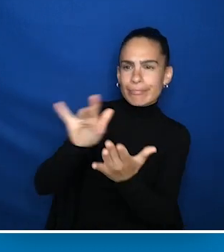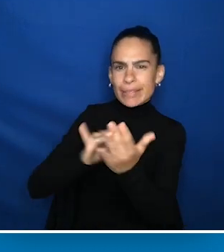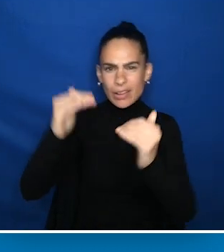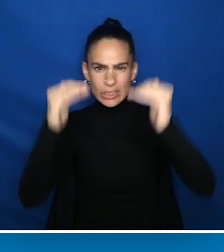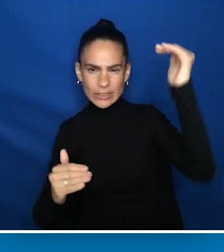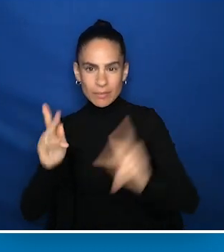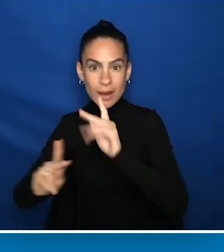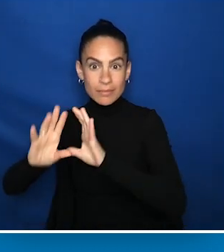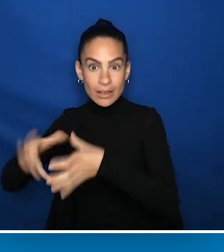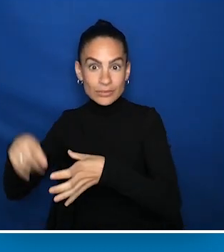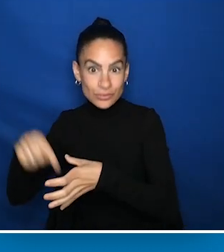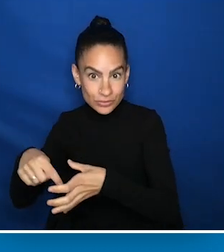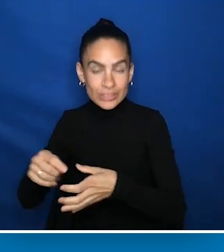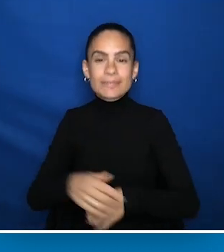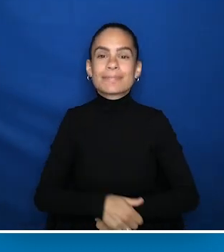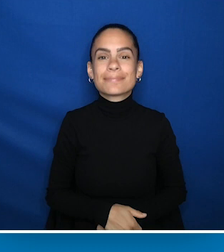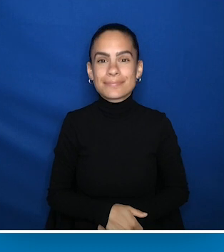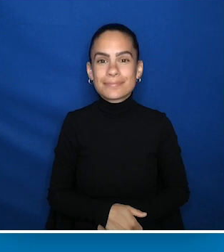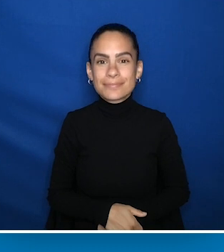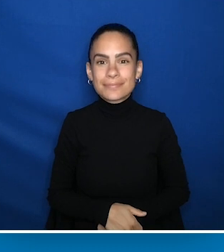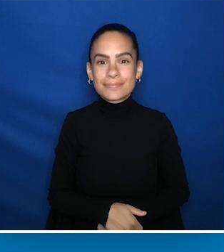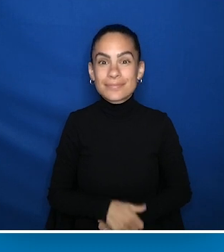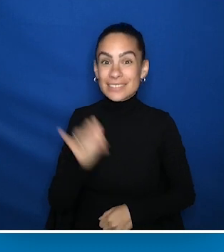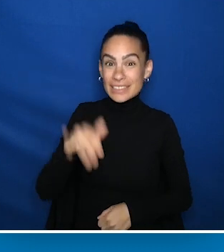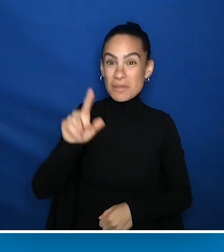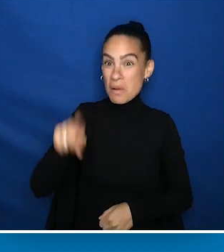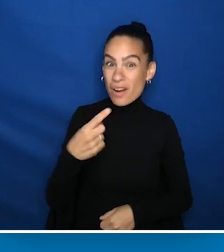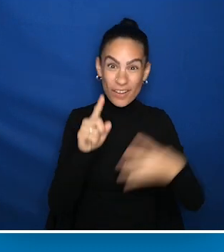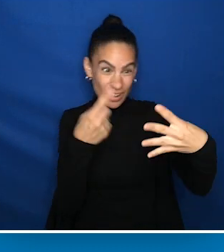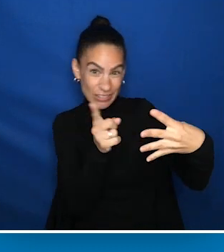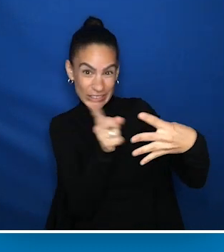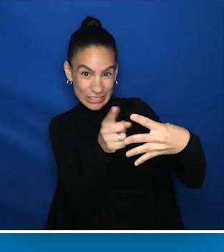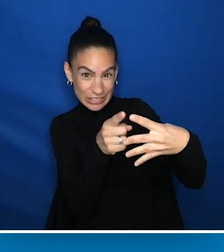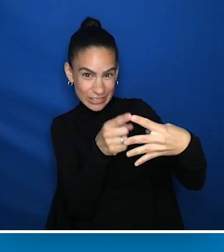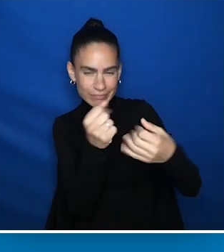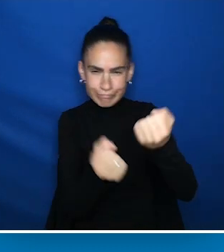Now, that's just the first core component. Enforceable federal regulations adopting the U.S. Access Board's